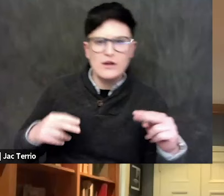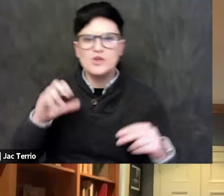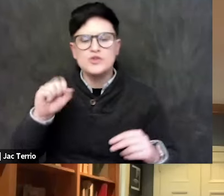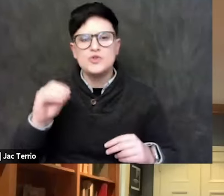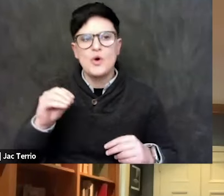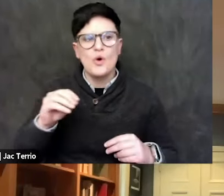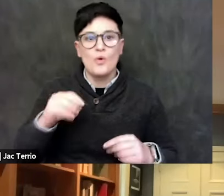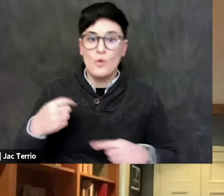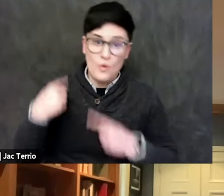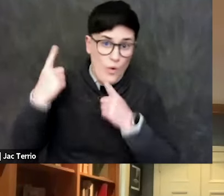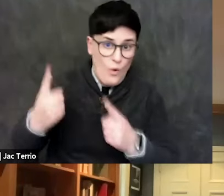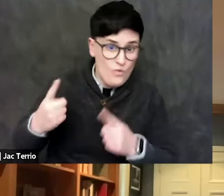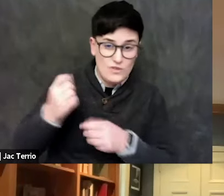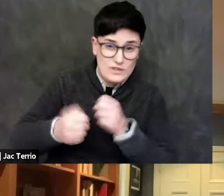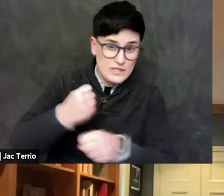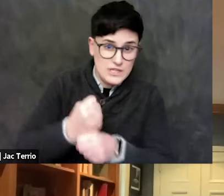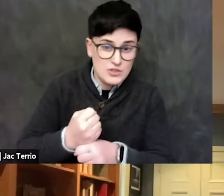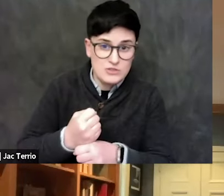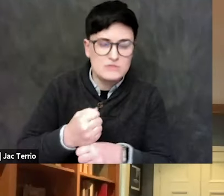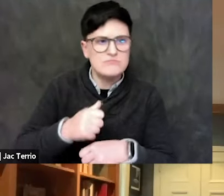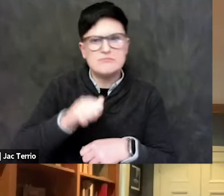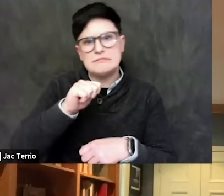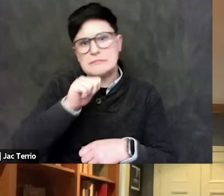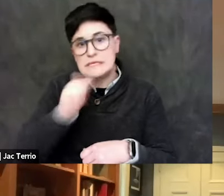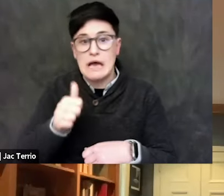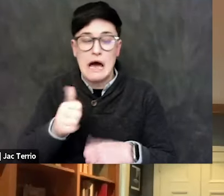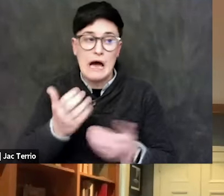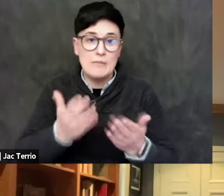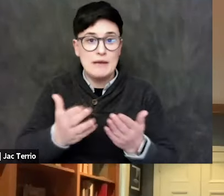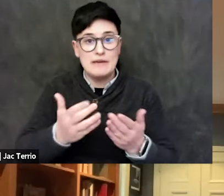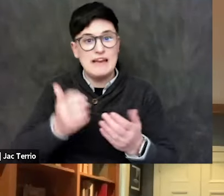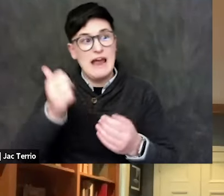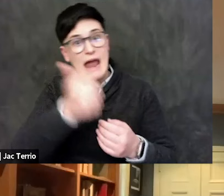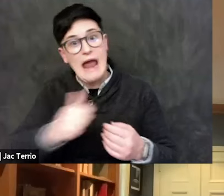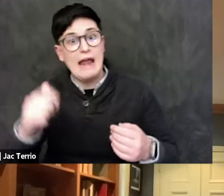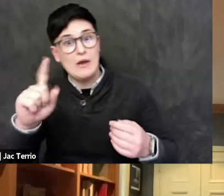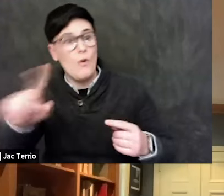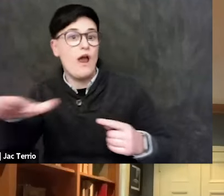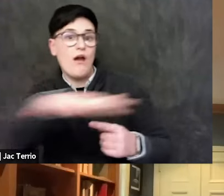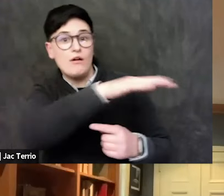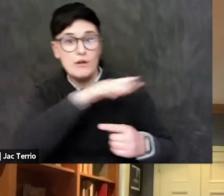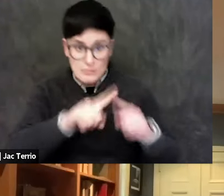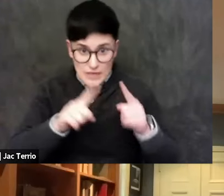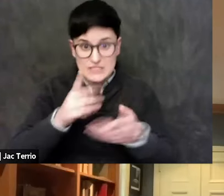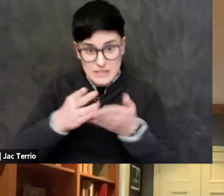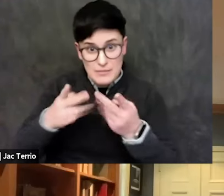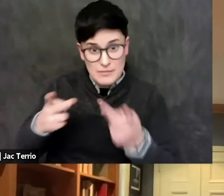although not as ubiquitous as some people would portray, incidents where Israeli or or pro-Israel speakers